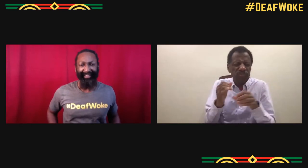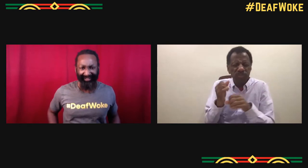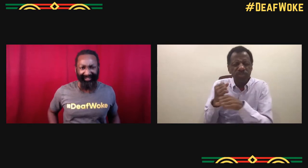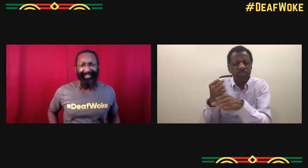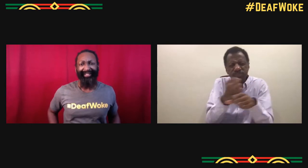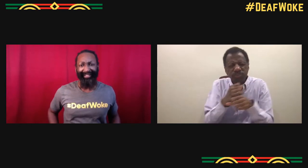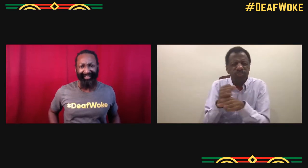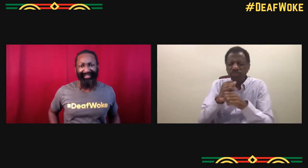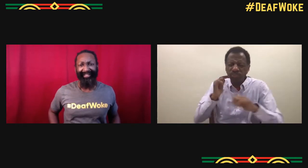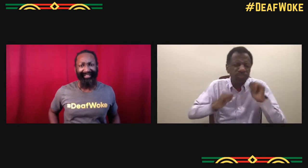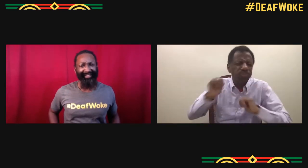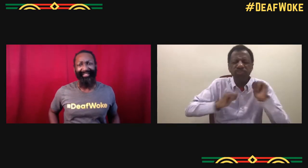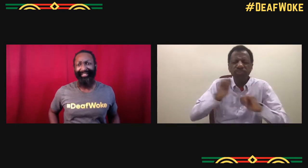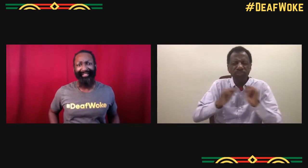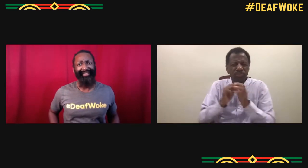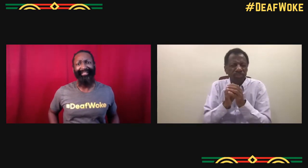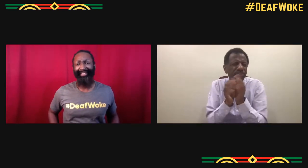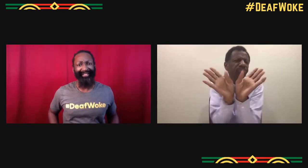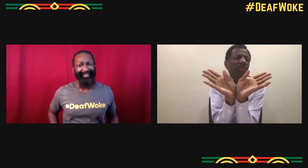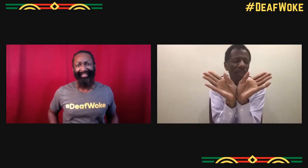I want to build where it's a full deaf cast